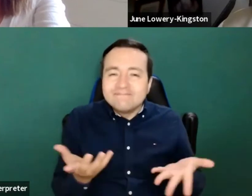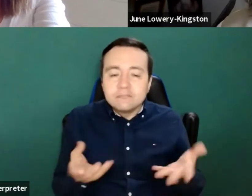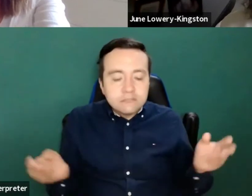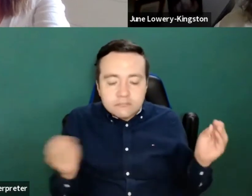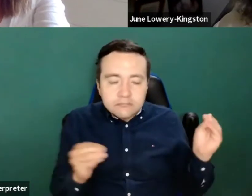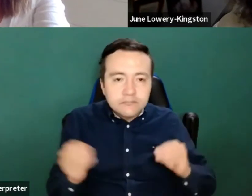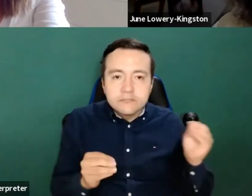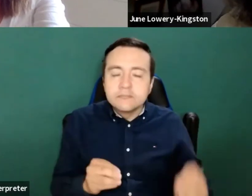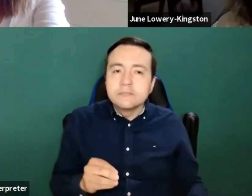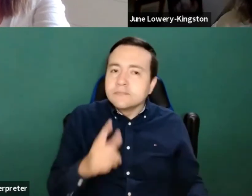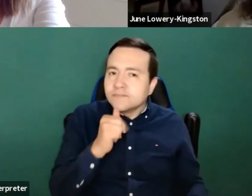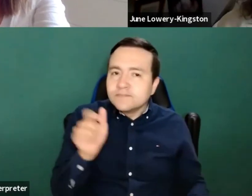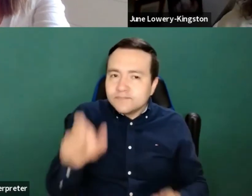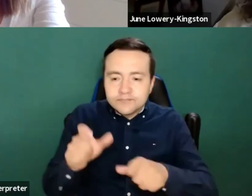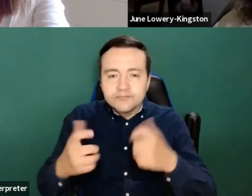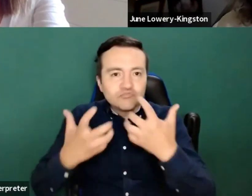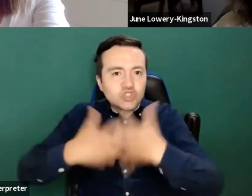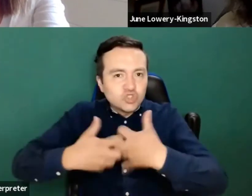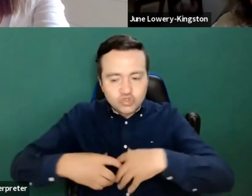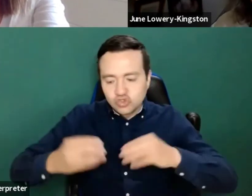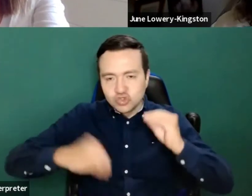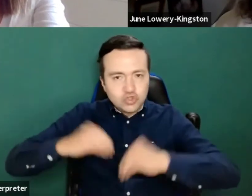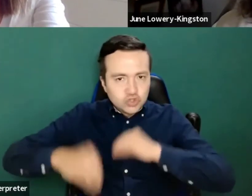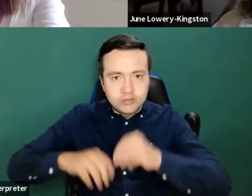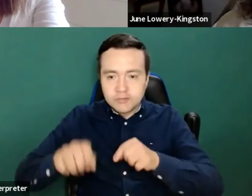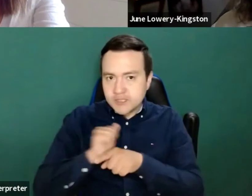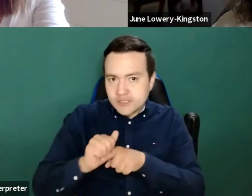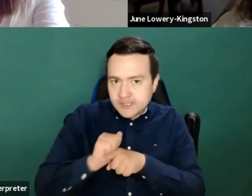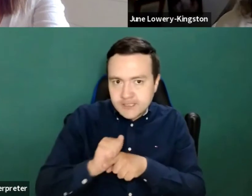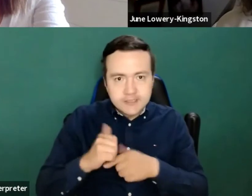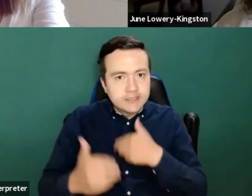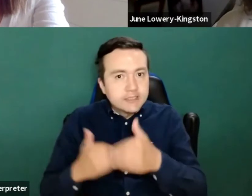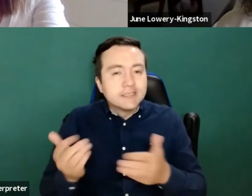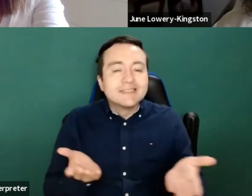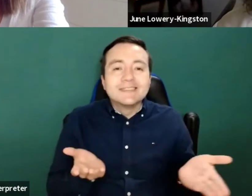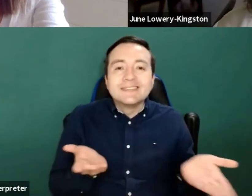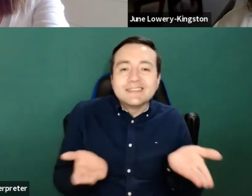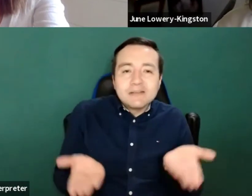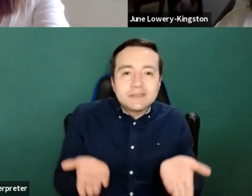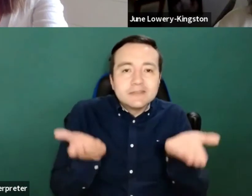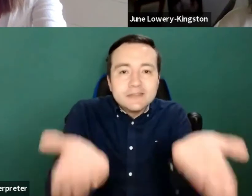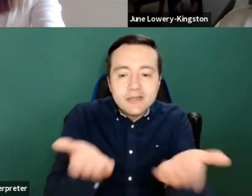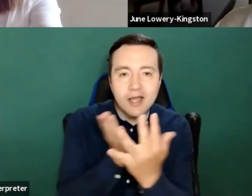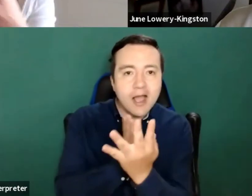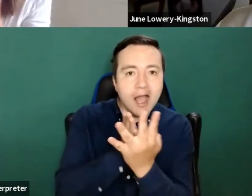it's people offering training, offering solutions for assist Accessibility Services, industry